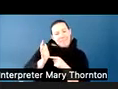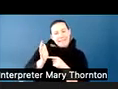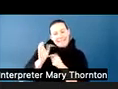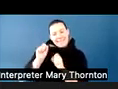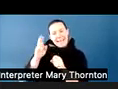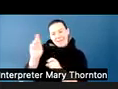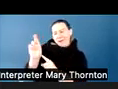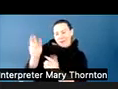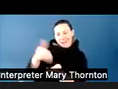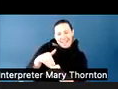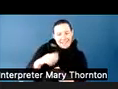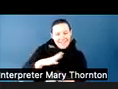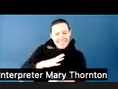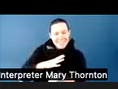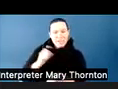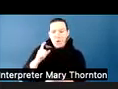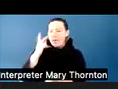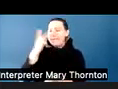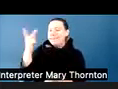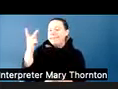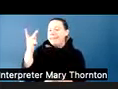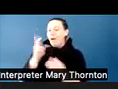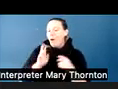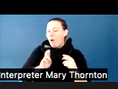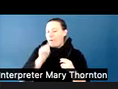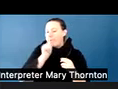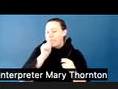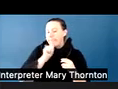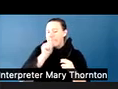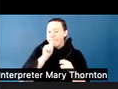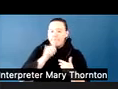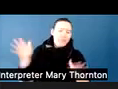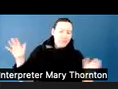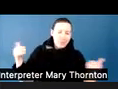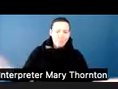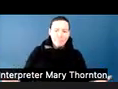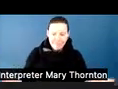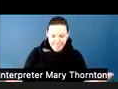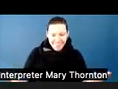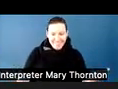so there was that end in sight. But we do this activity as a way to experientially remind